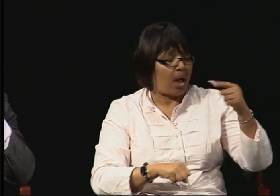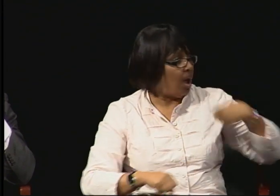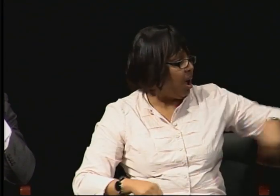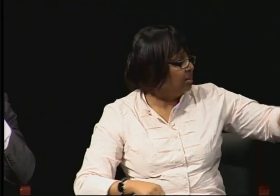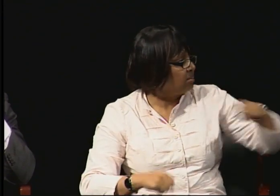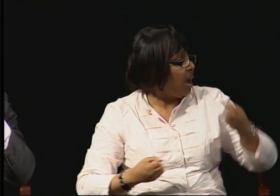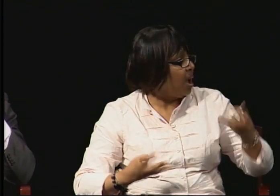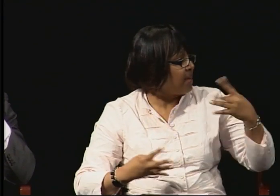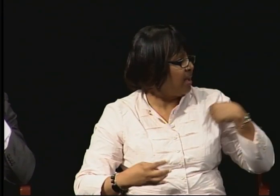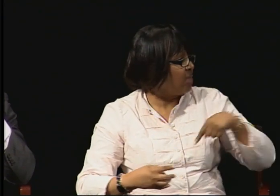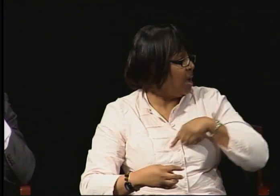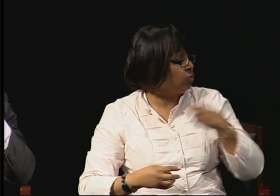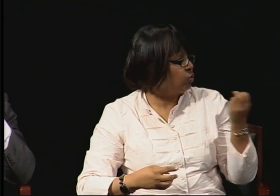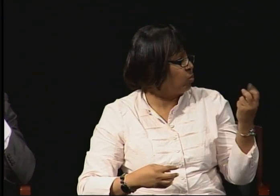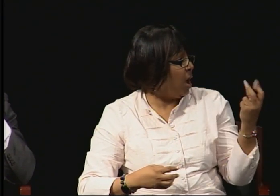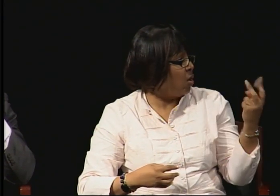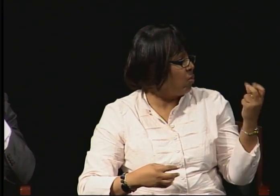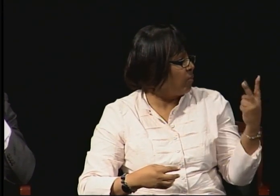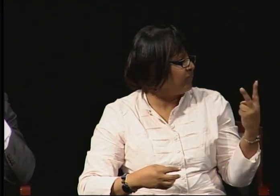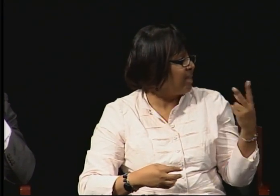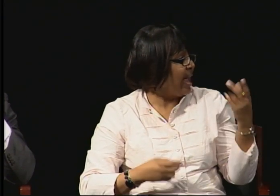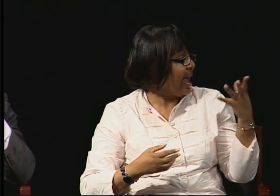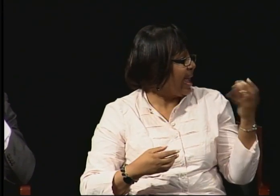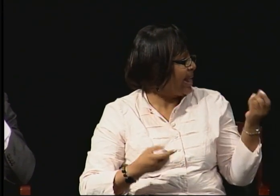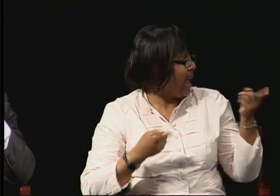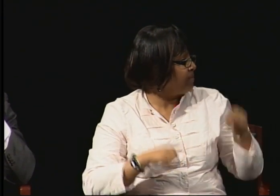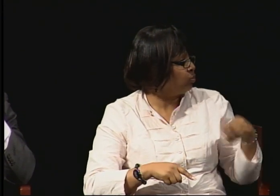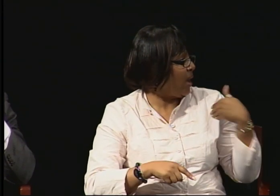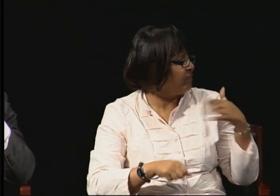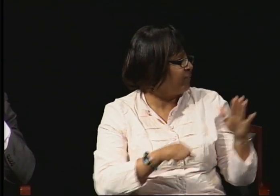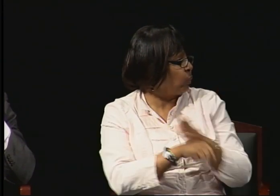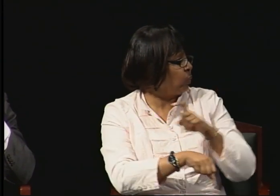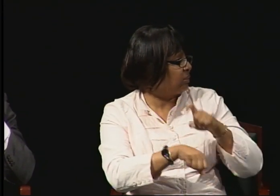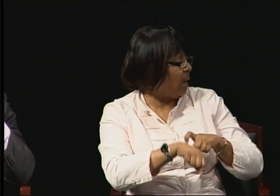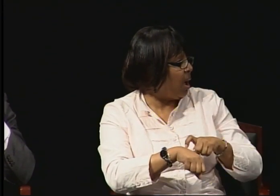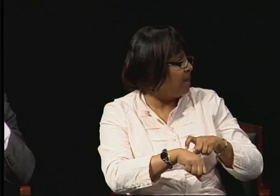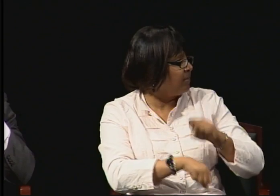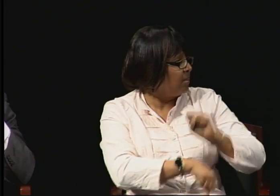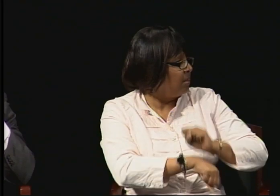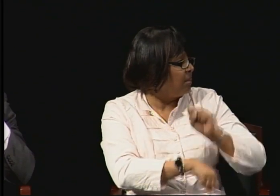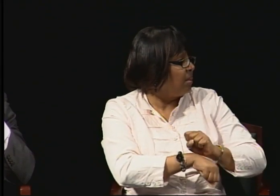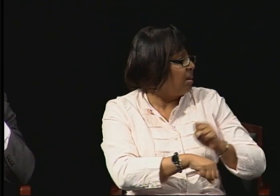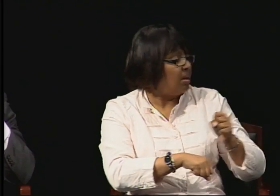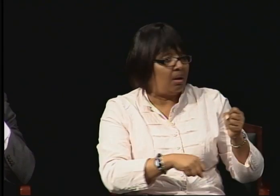we're heavily involved in the community and in committees. And we are available to those who in the future